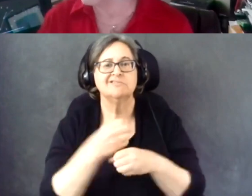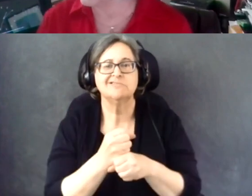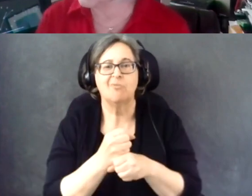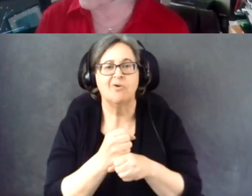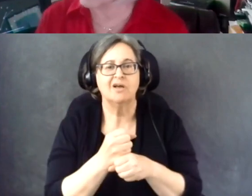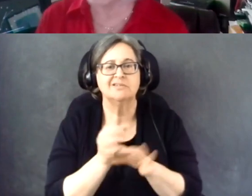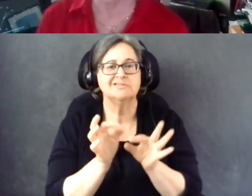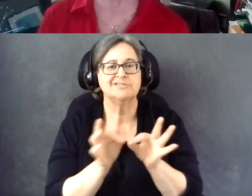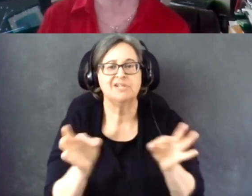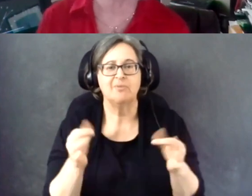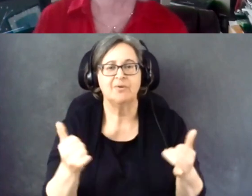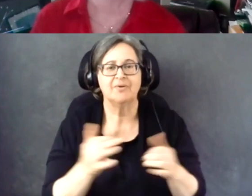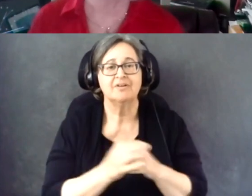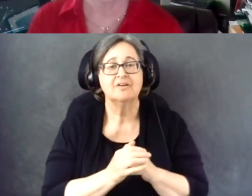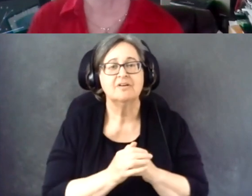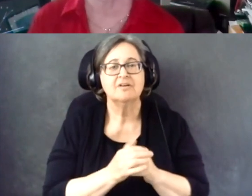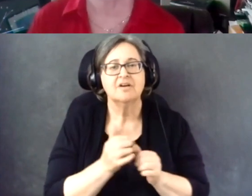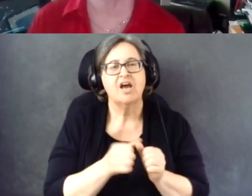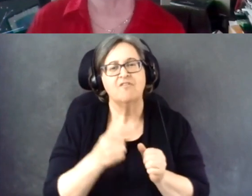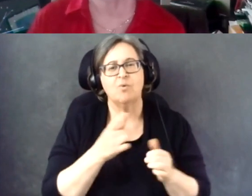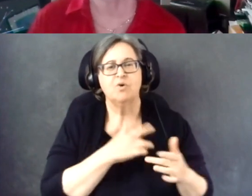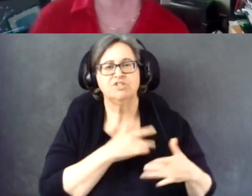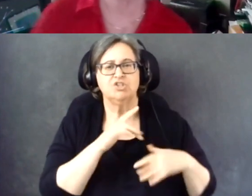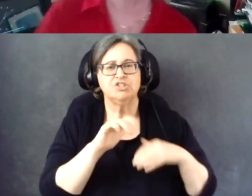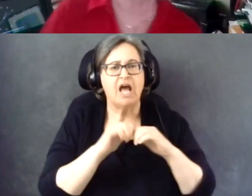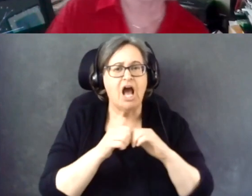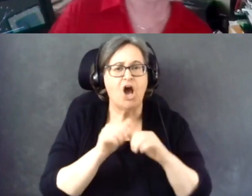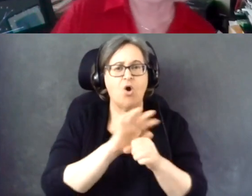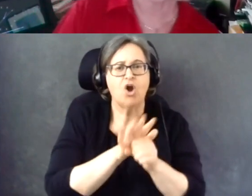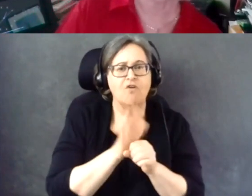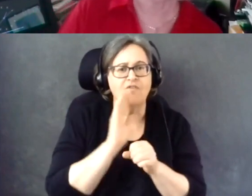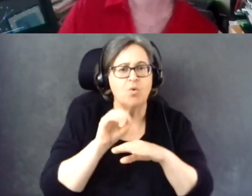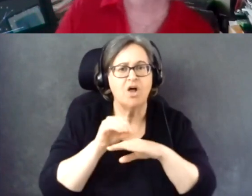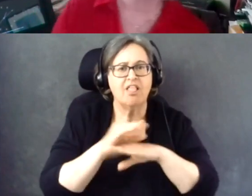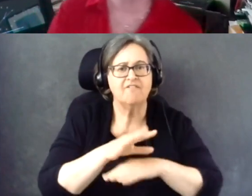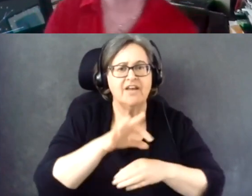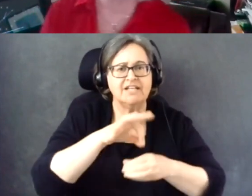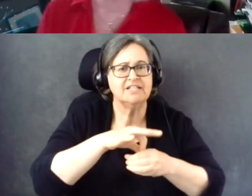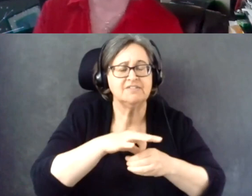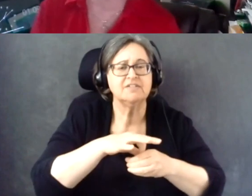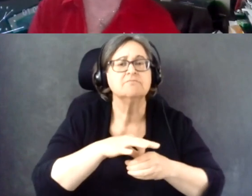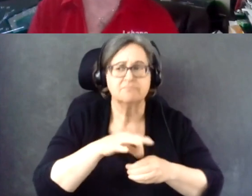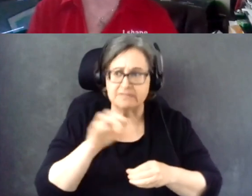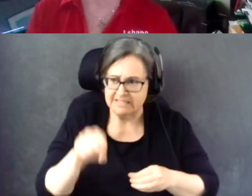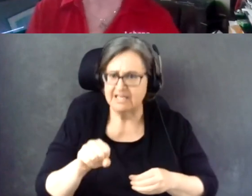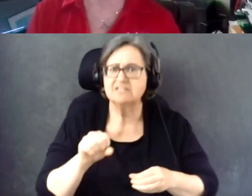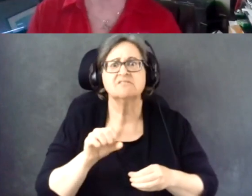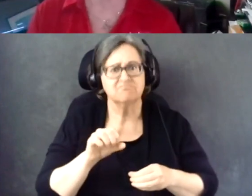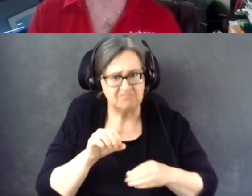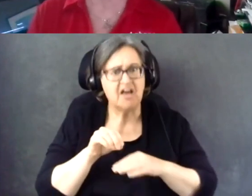Everybody was concerned how COVID was going to affect the election. It did affect the election.